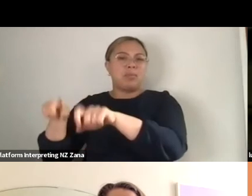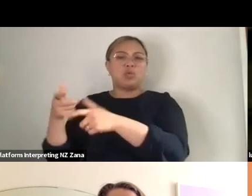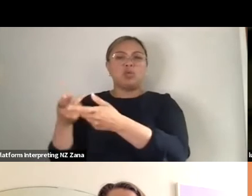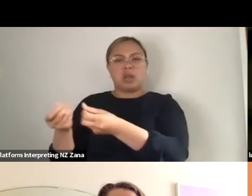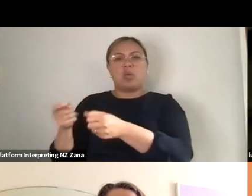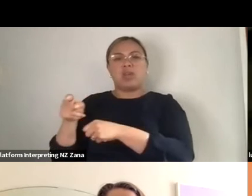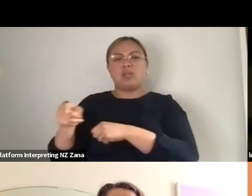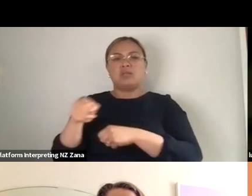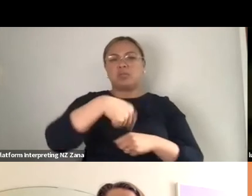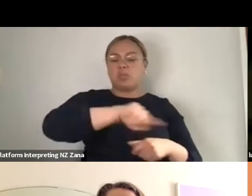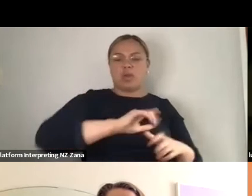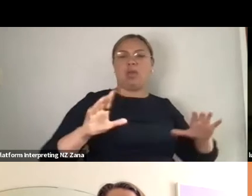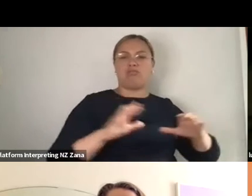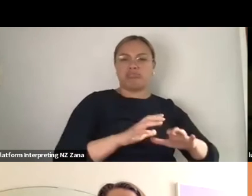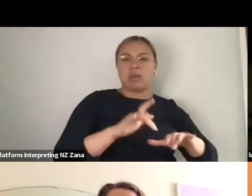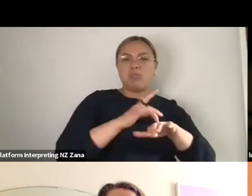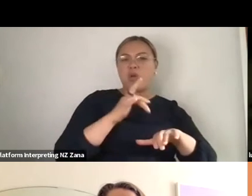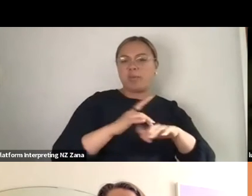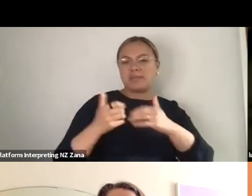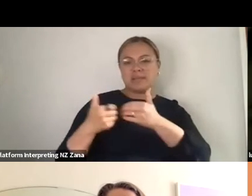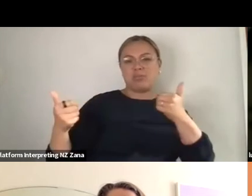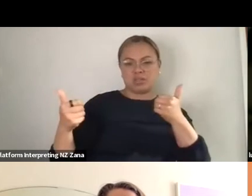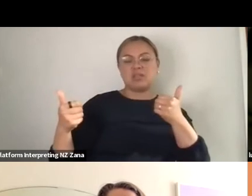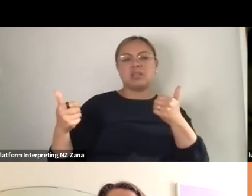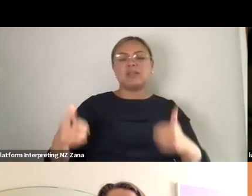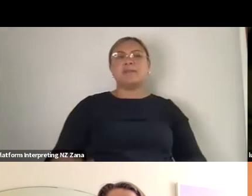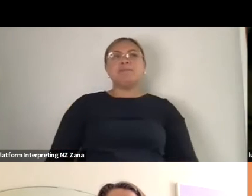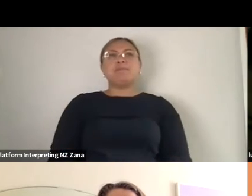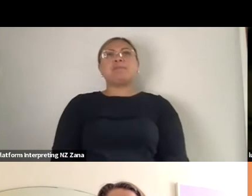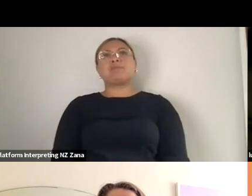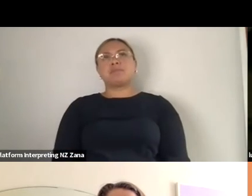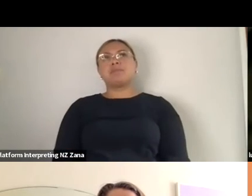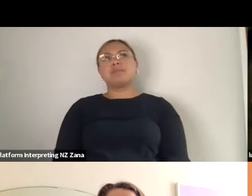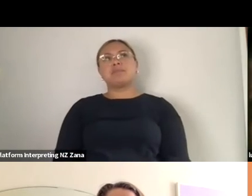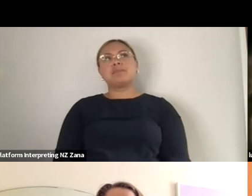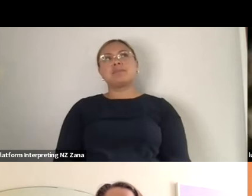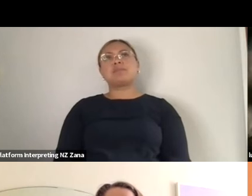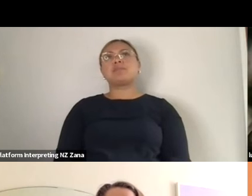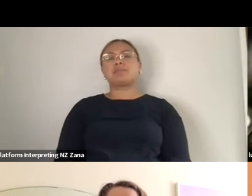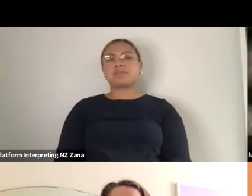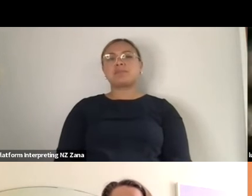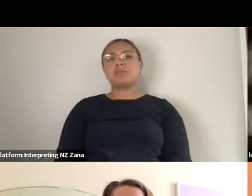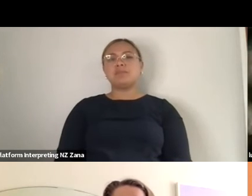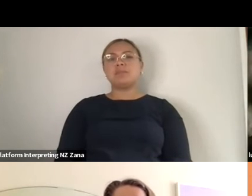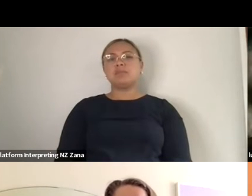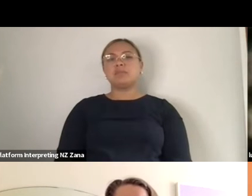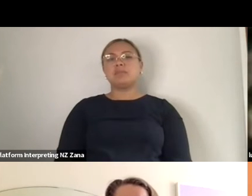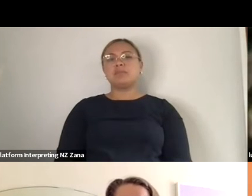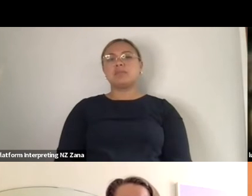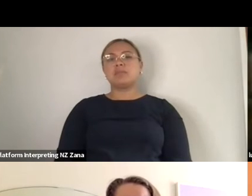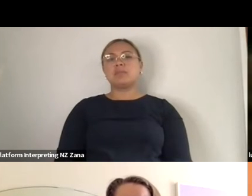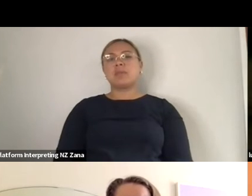so for example we do put out very quite detailed access riders as well, you know,